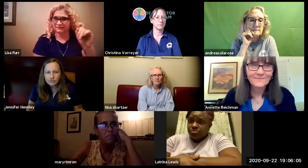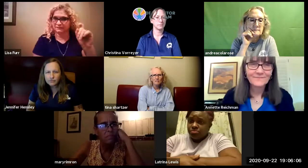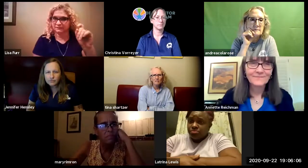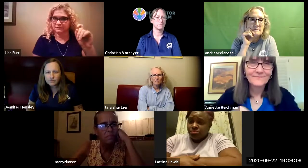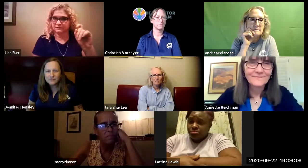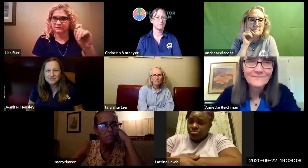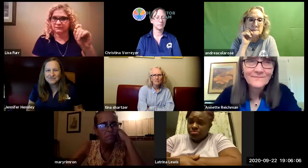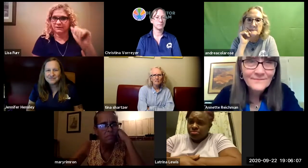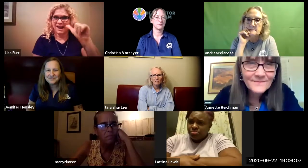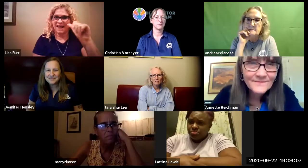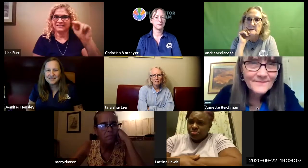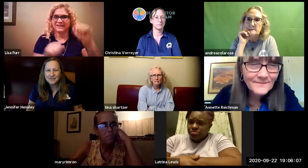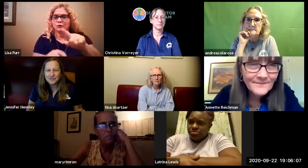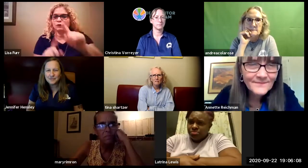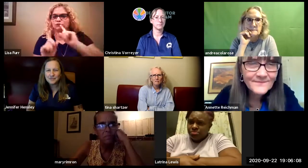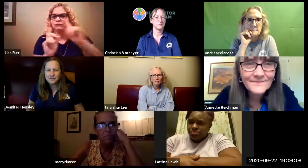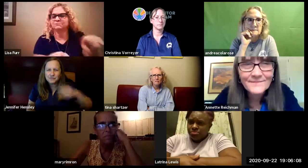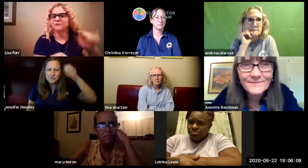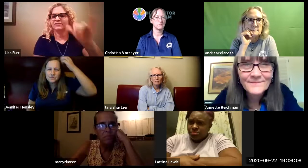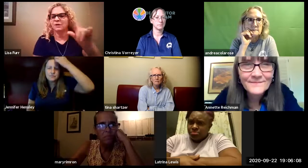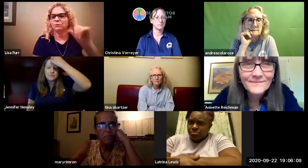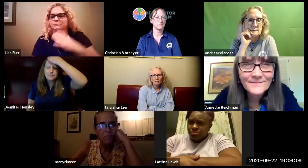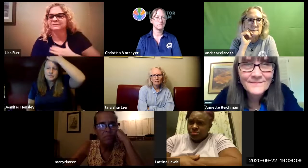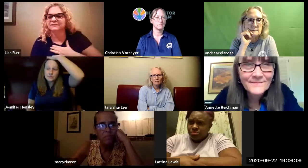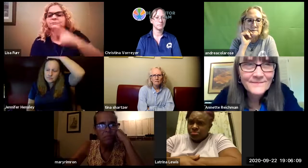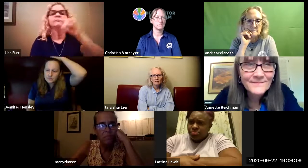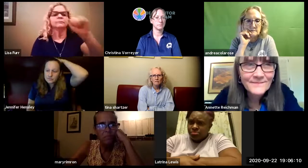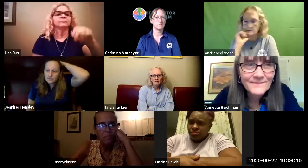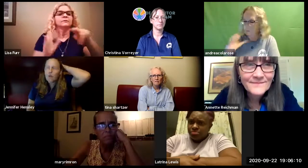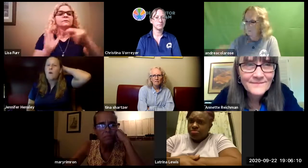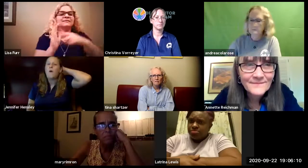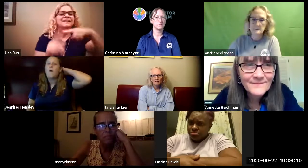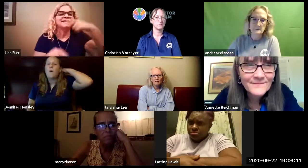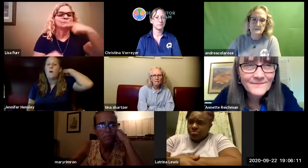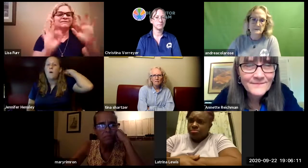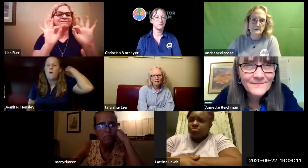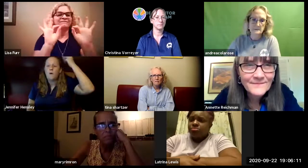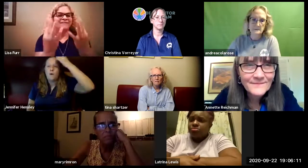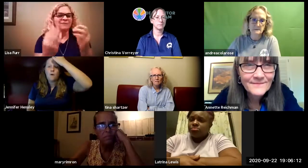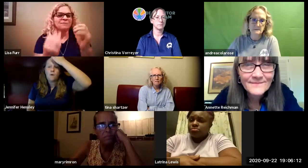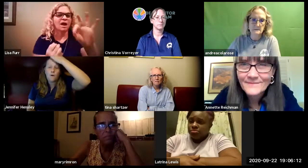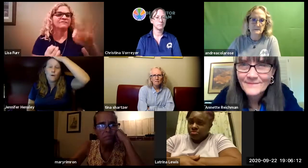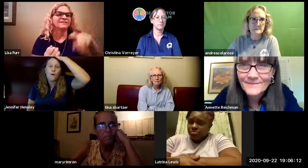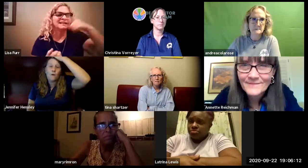is that what you're asking alan can you